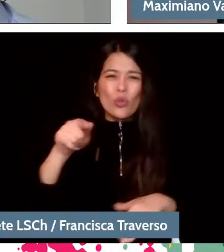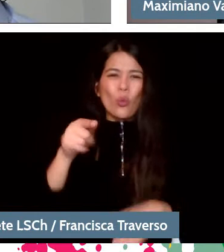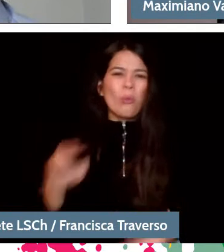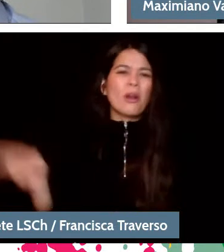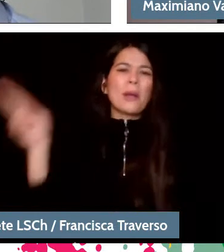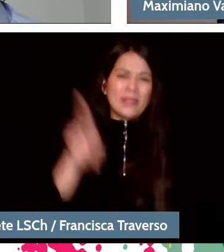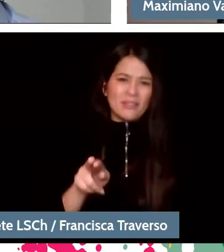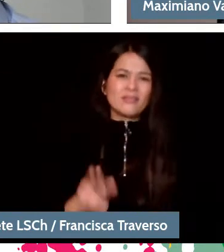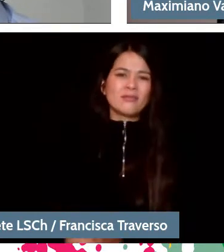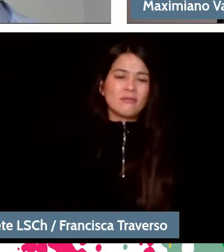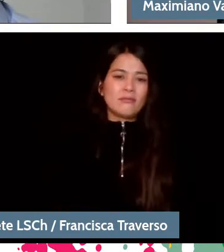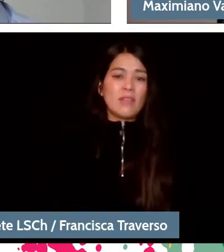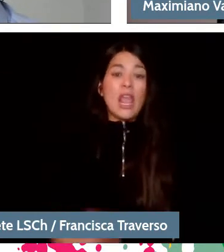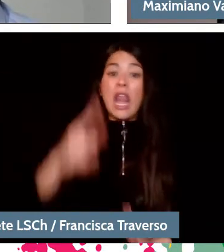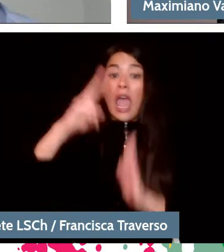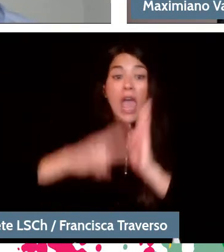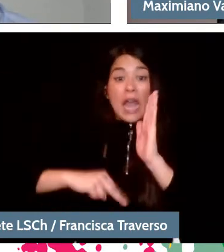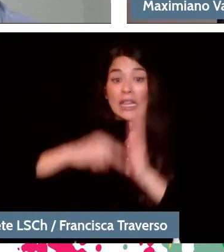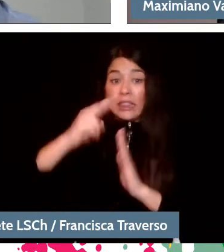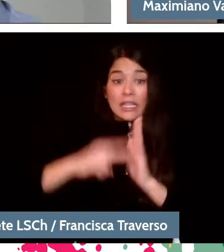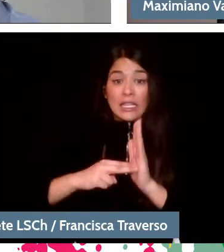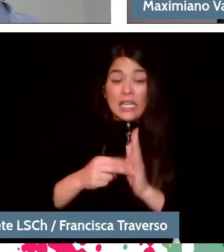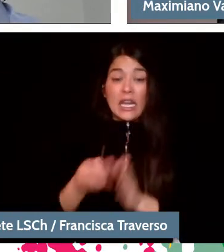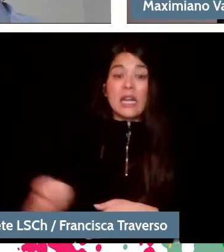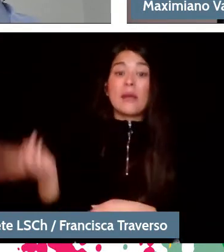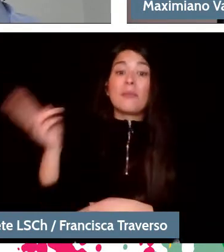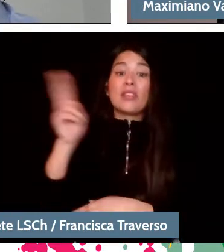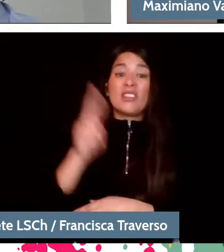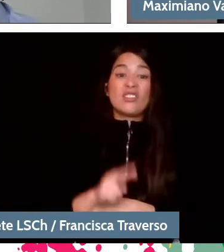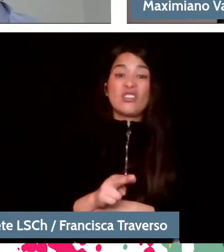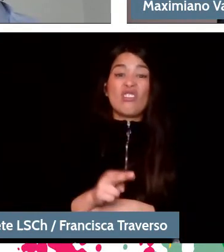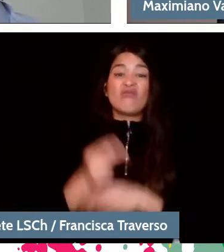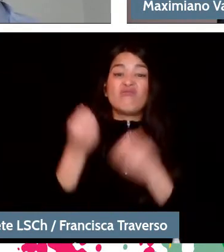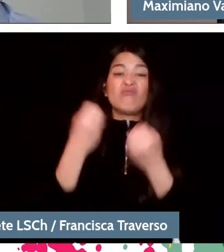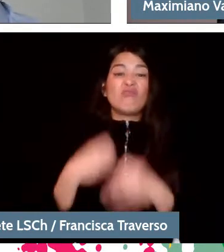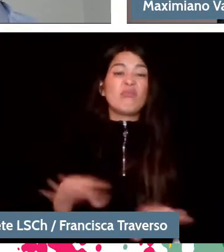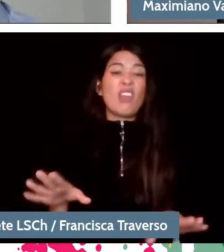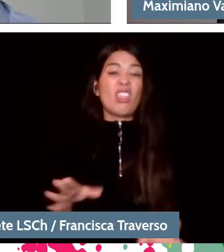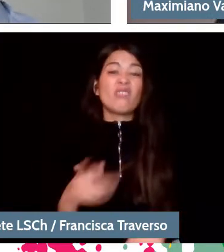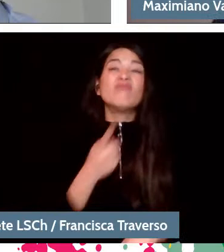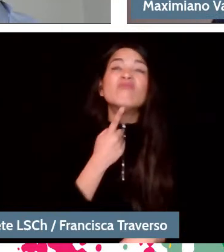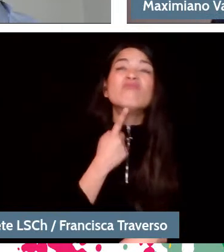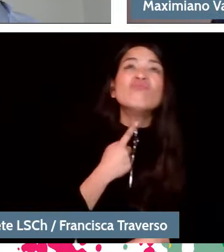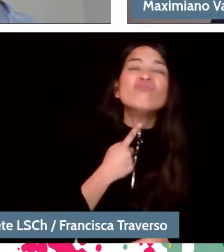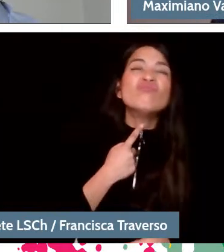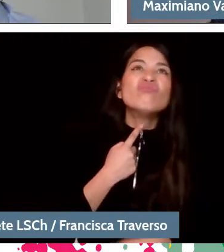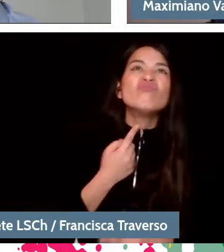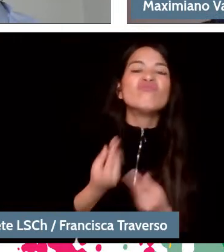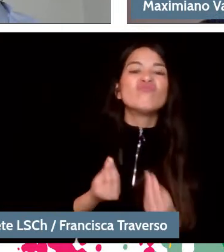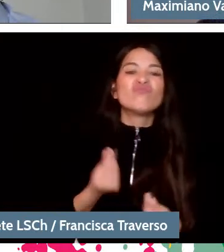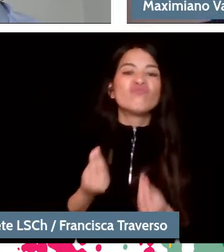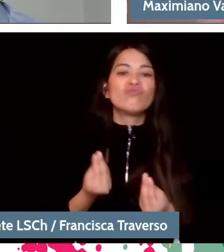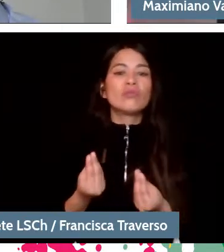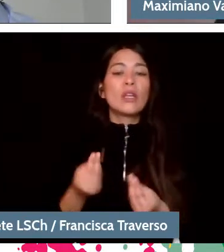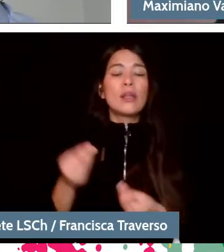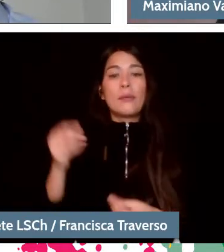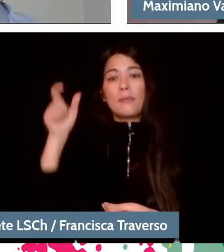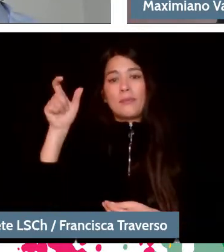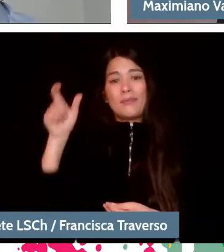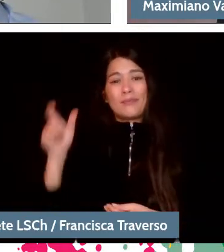and in art, repetition loses interest. When Wagner uses the entire possible spectrum